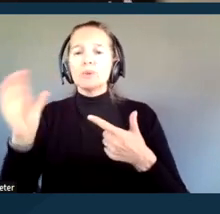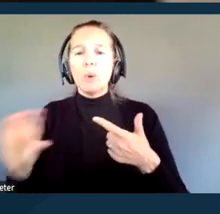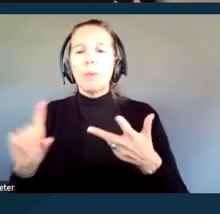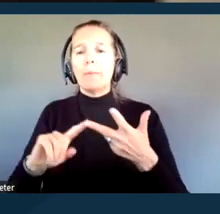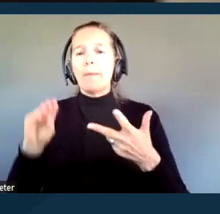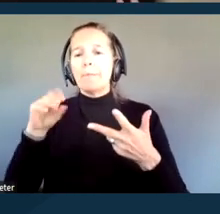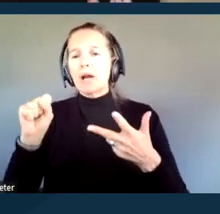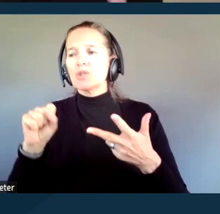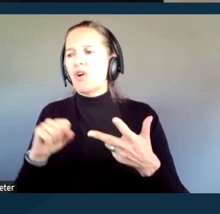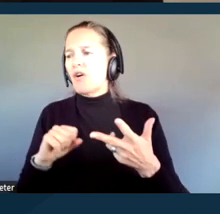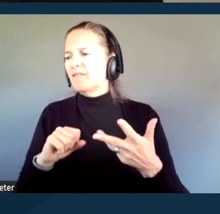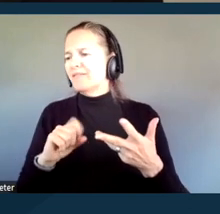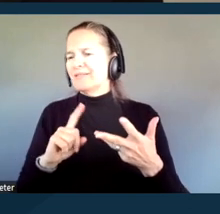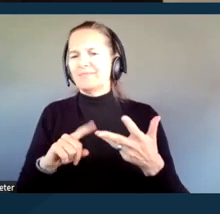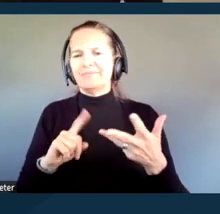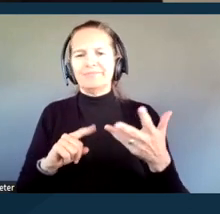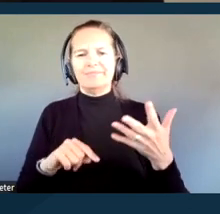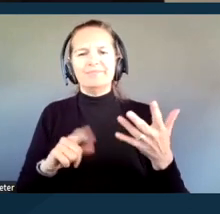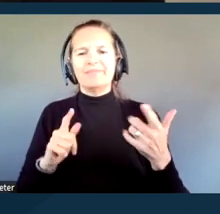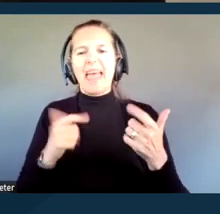any other video conferencing platform,